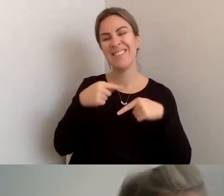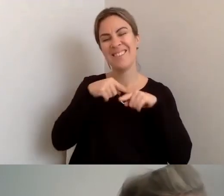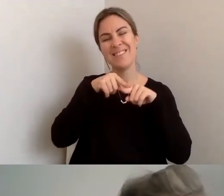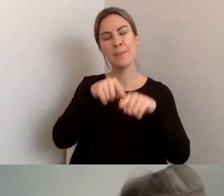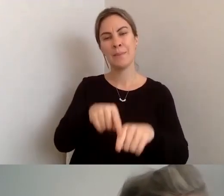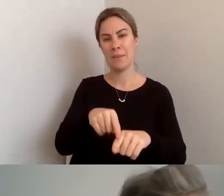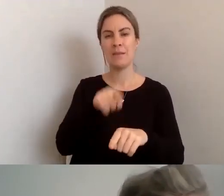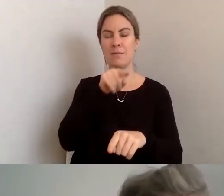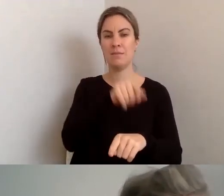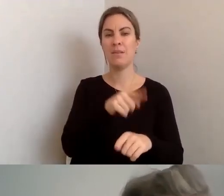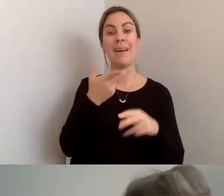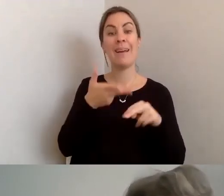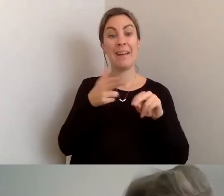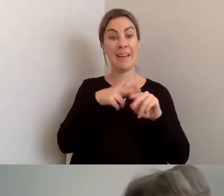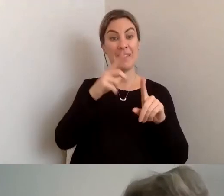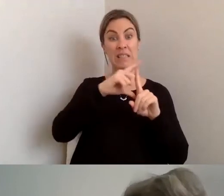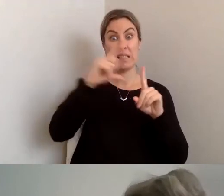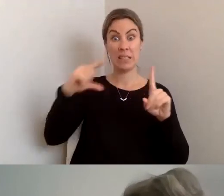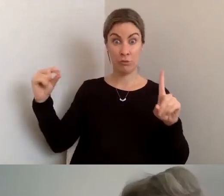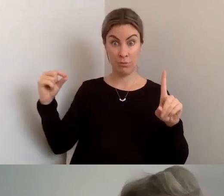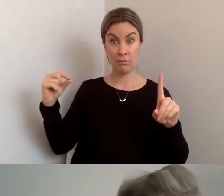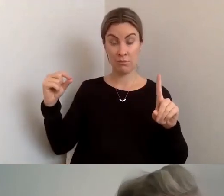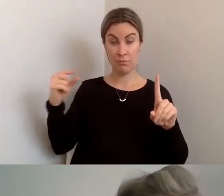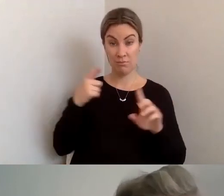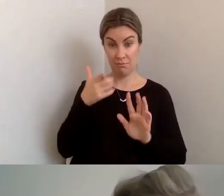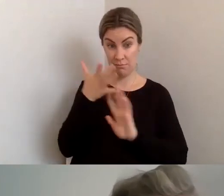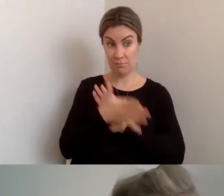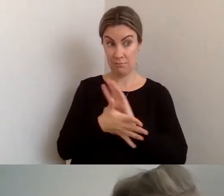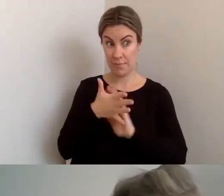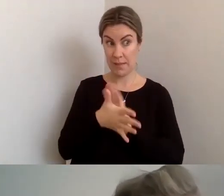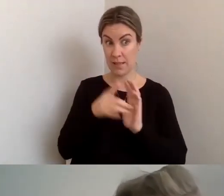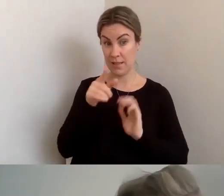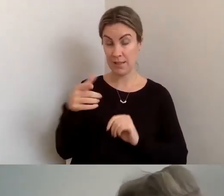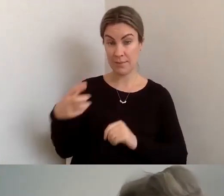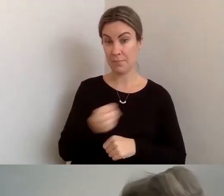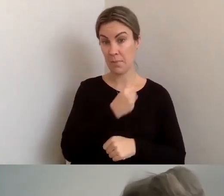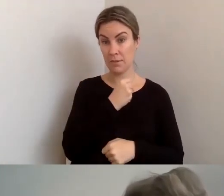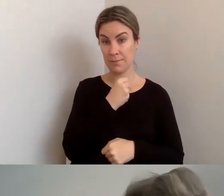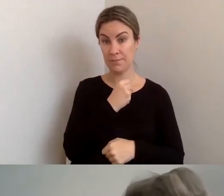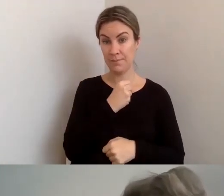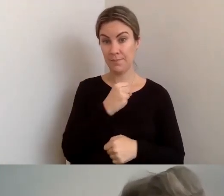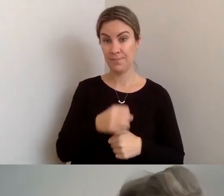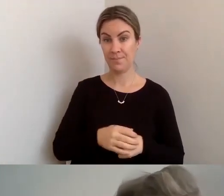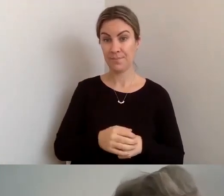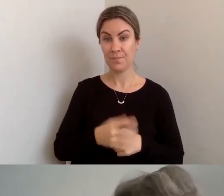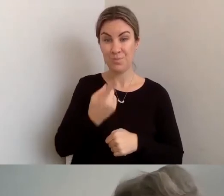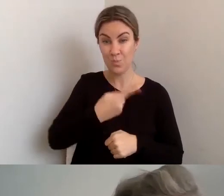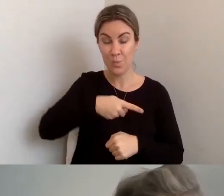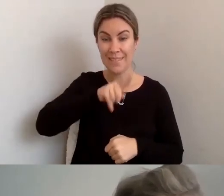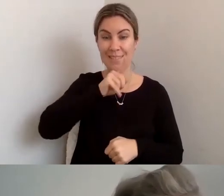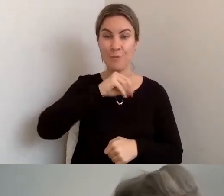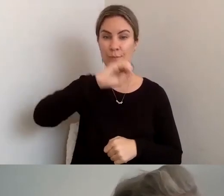the digital platform, that digital platform needs to be 100% accessible